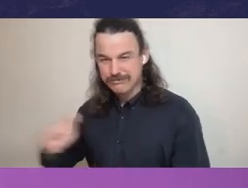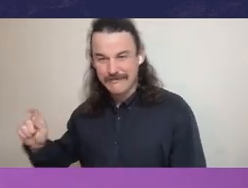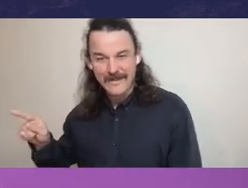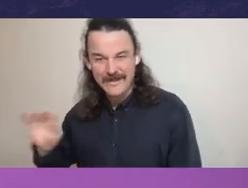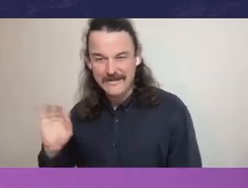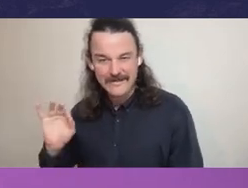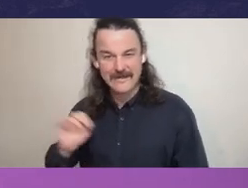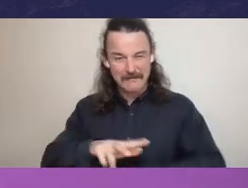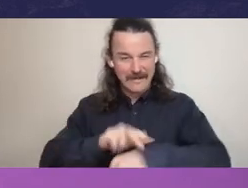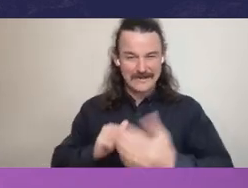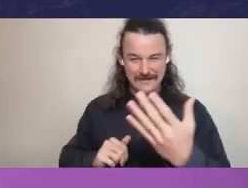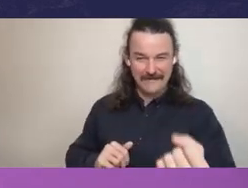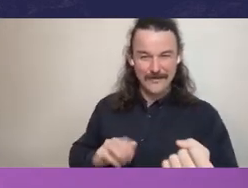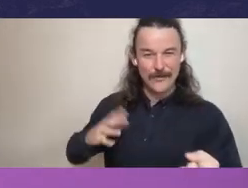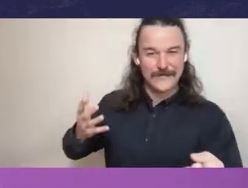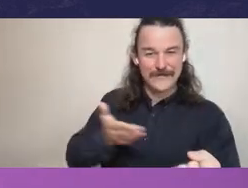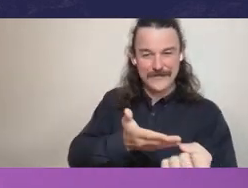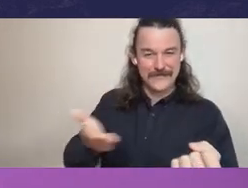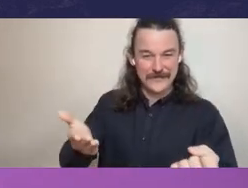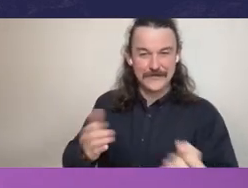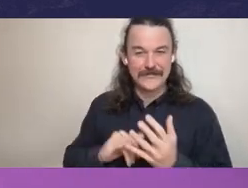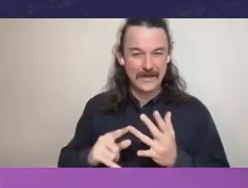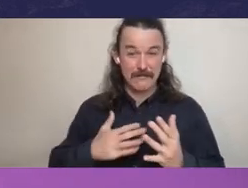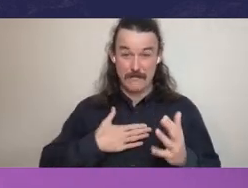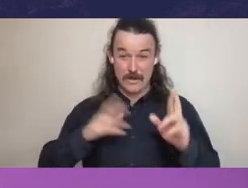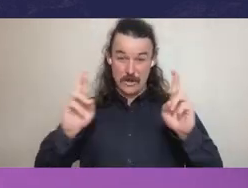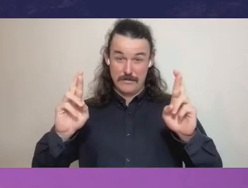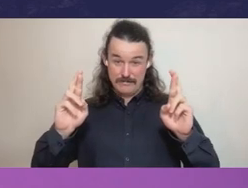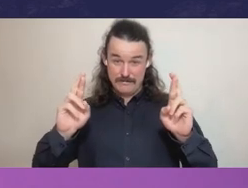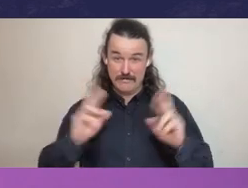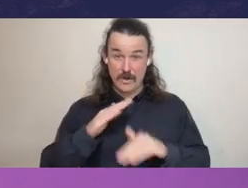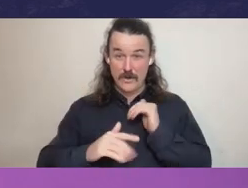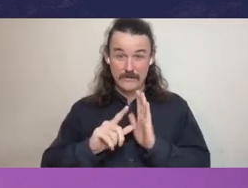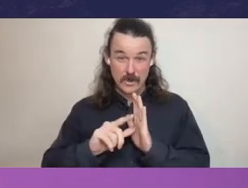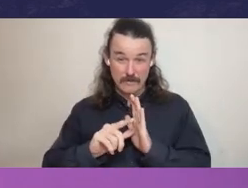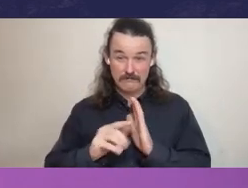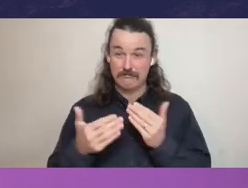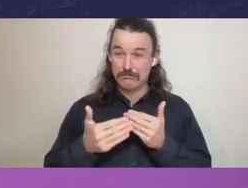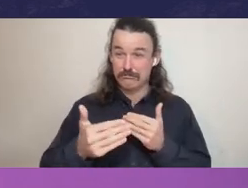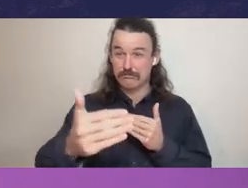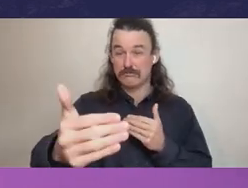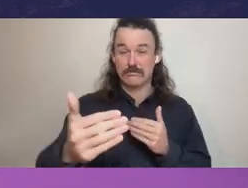So my hope is that over time, particularly with the advent of the federal commission,